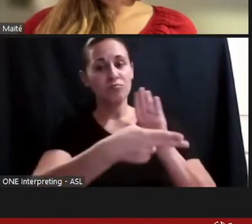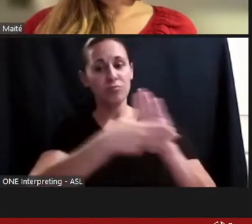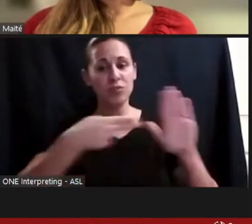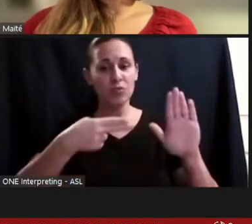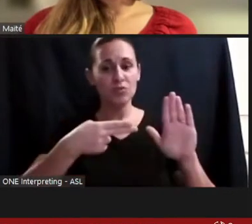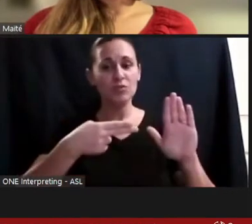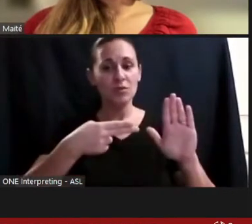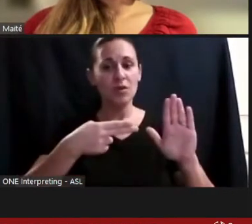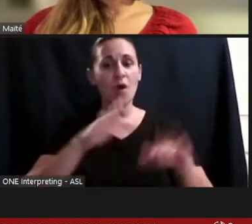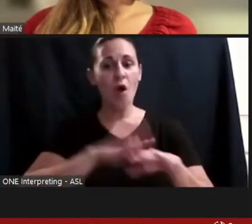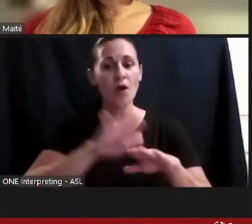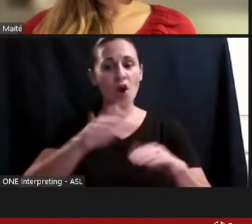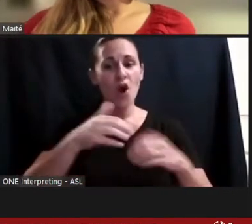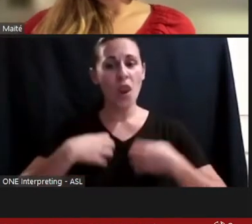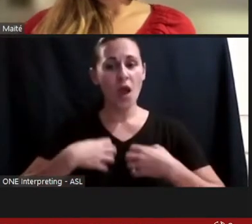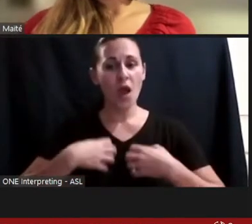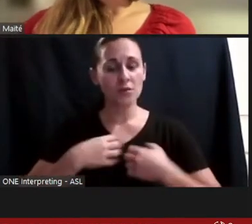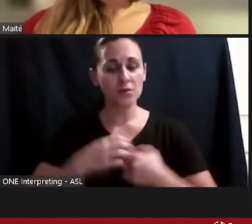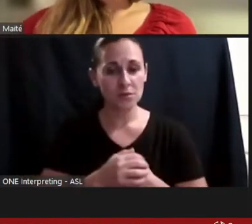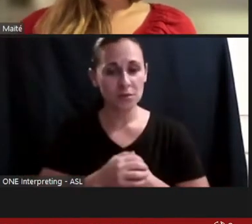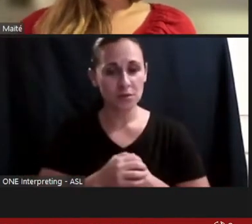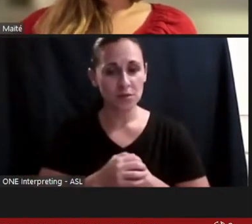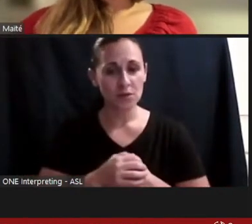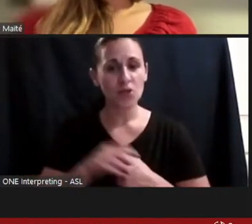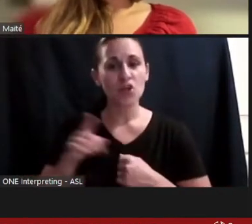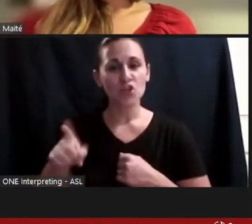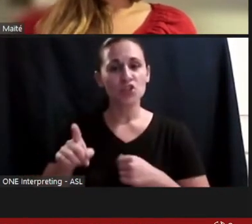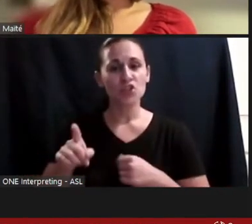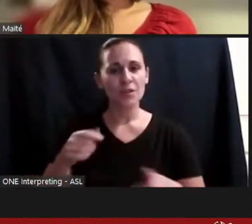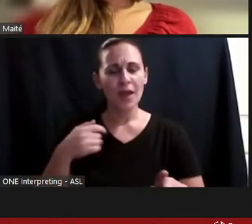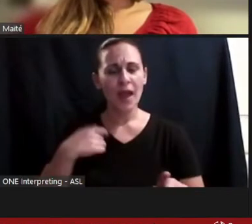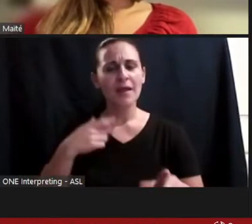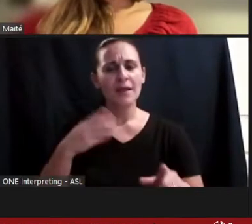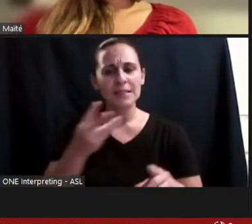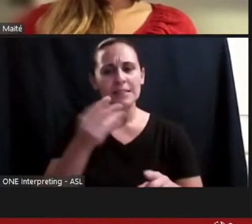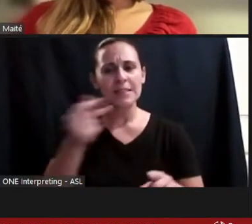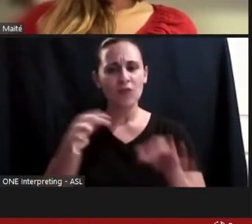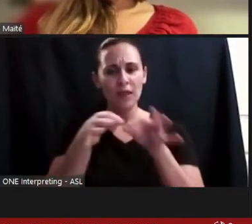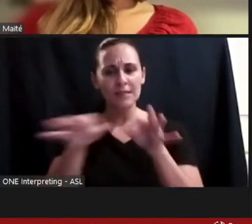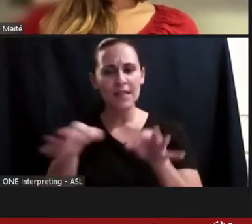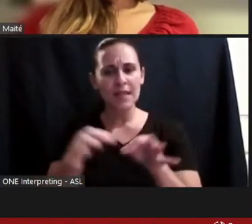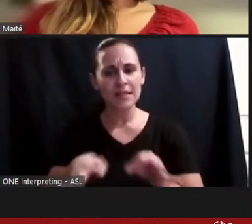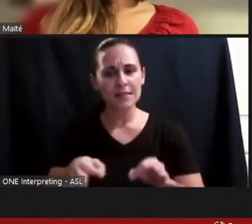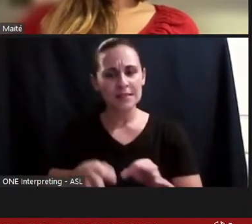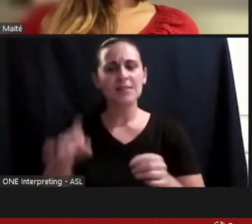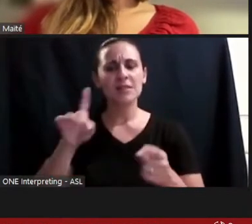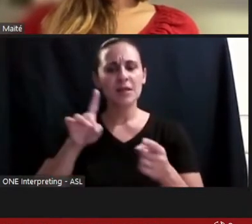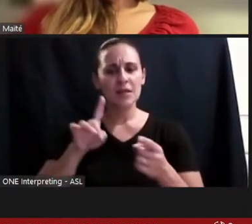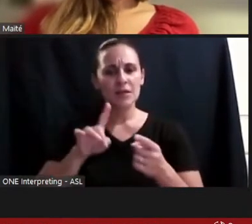Francesca had cast several golden sentences into a patient's chest, hoping to dispel the